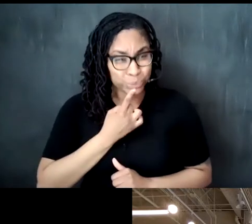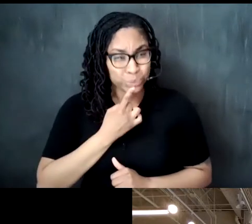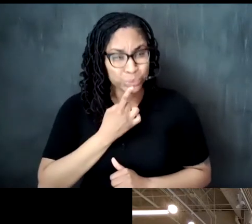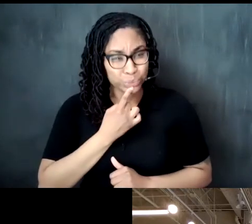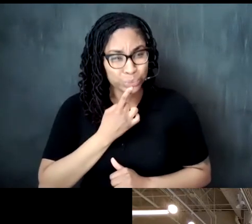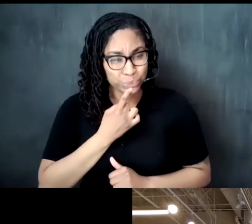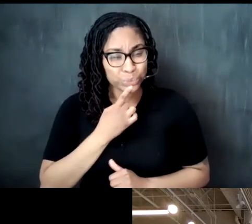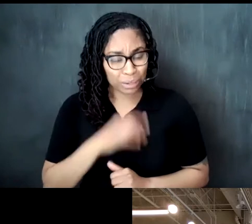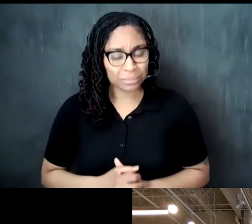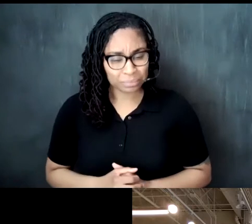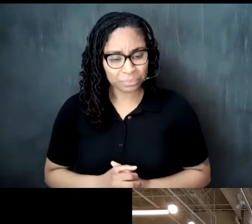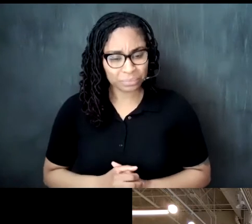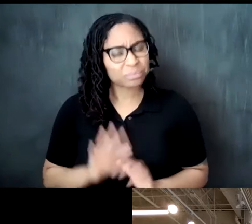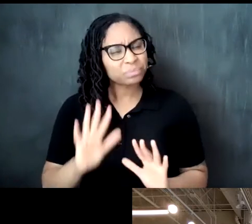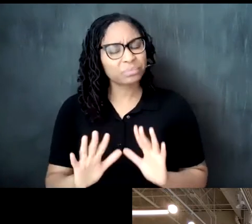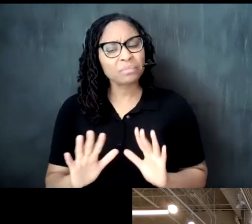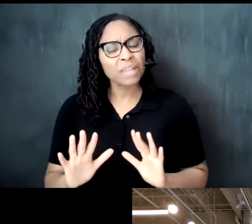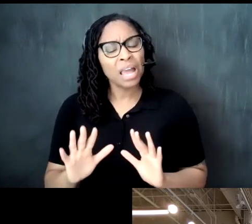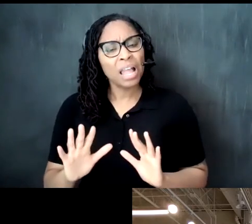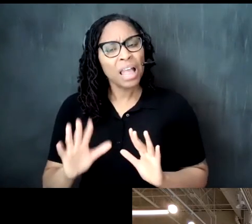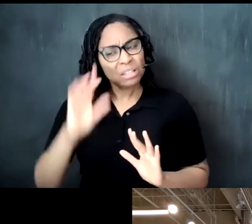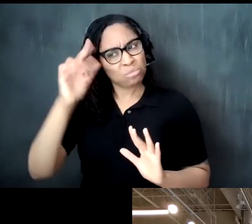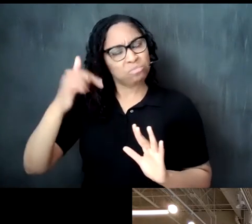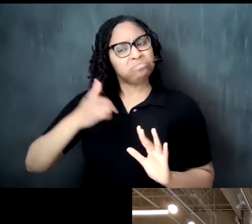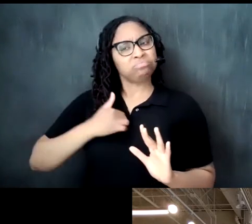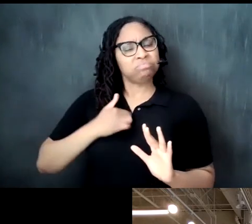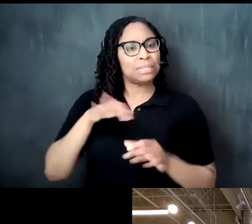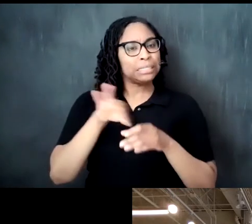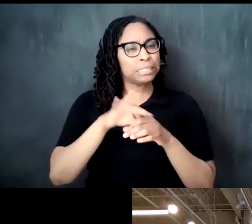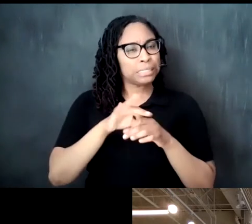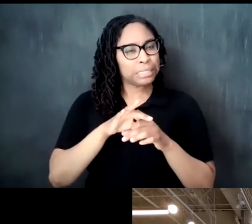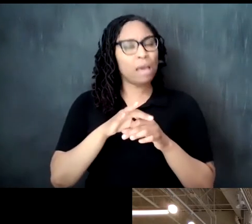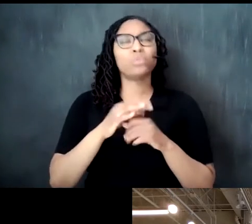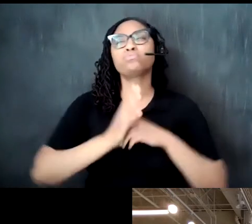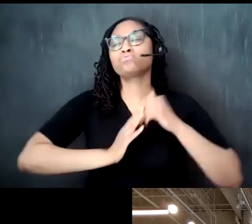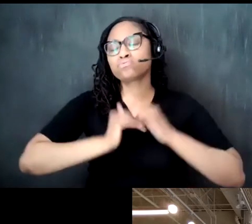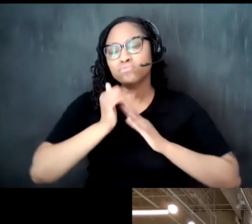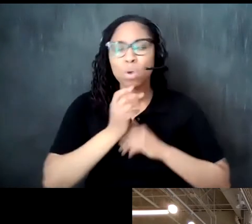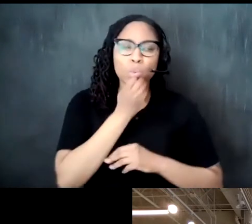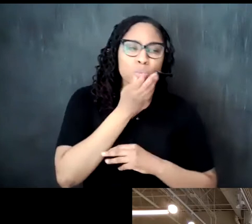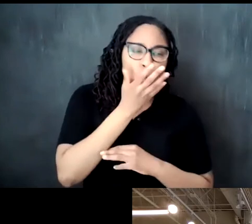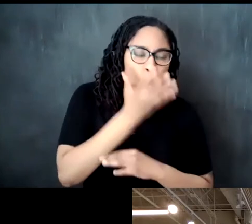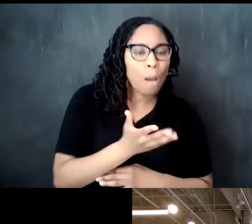it's he to be very comforting very warm an opportunity to regress in my thoughts